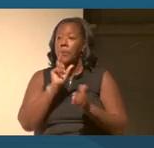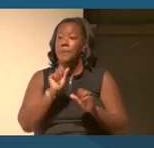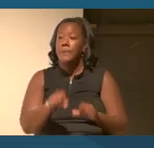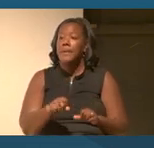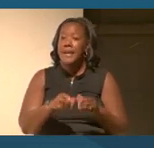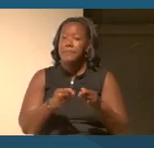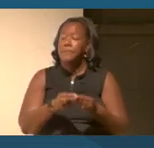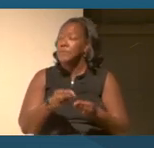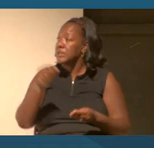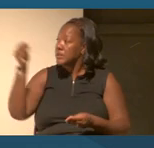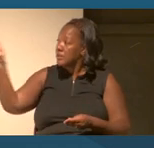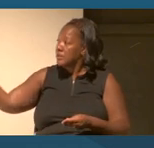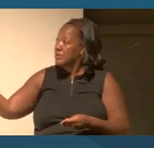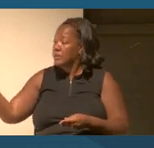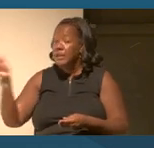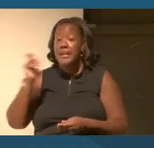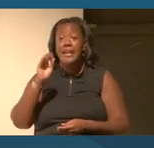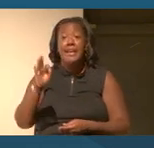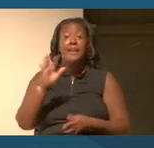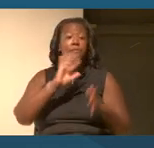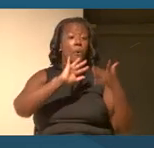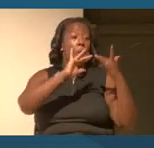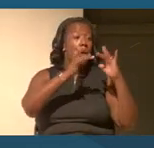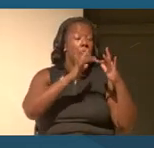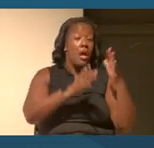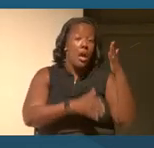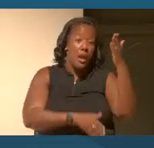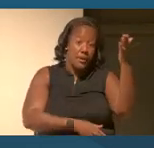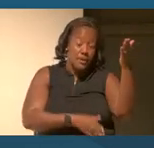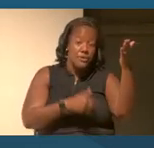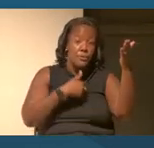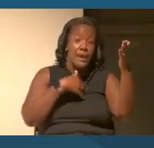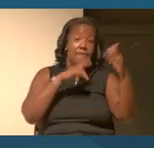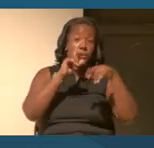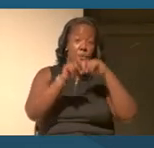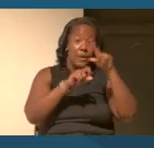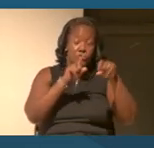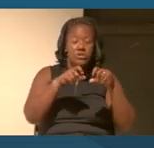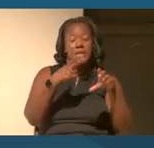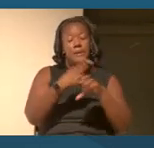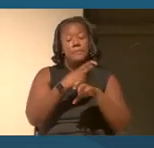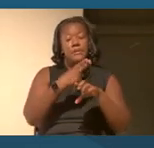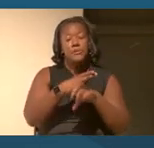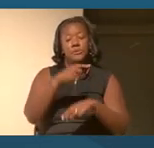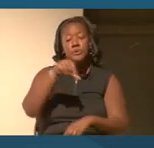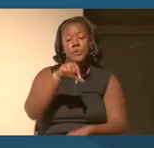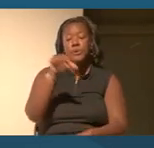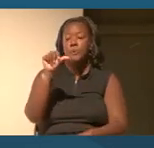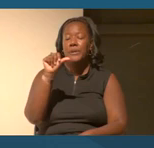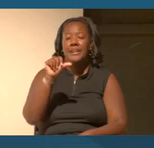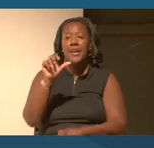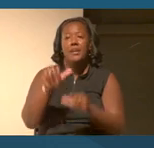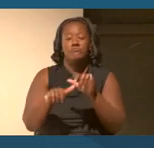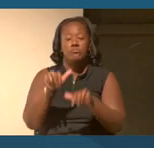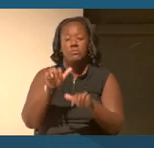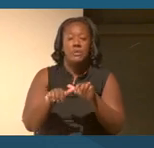to Maria. And if you're online, if you have a question, please submit it through the Q&A box and we'll make sure to bring your voice into the space.